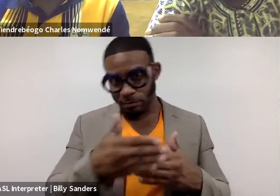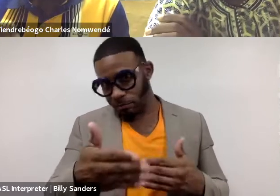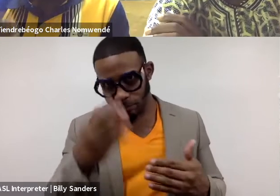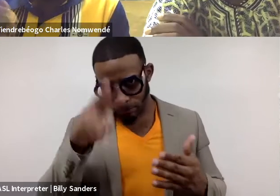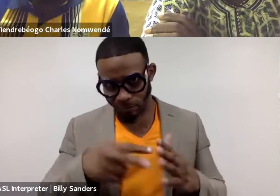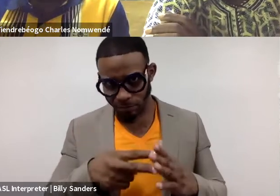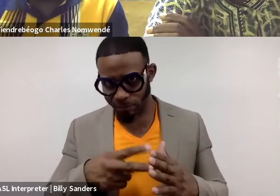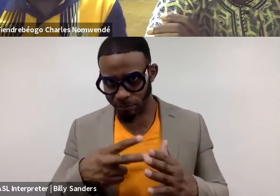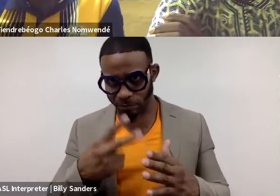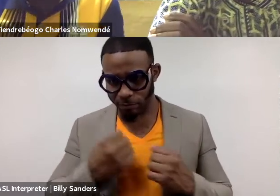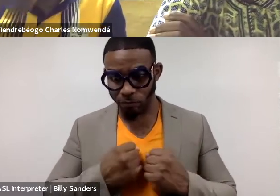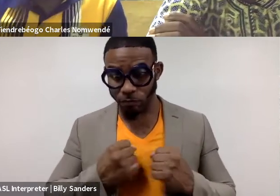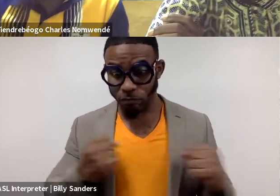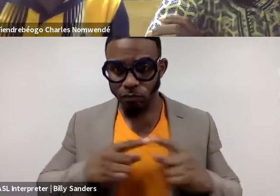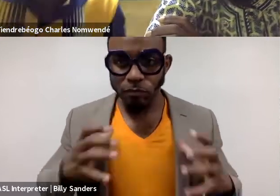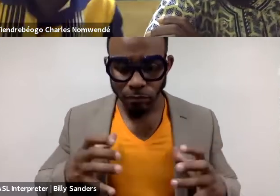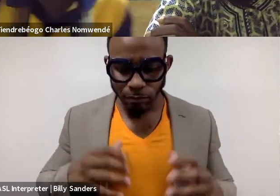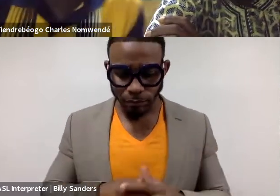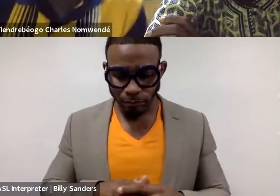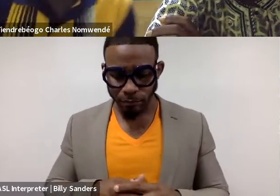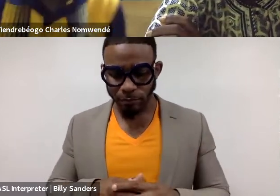(Charles speaks French)